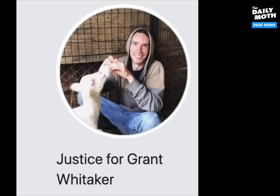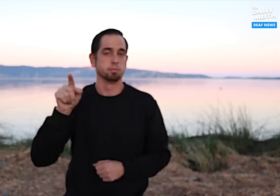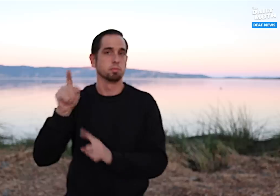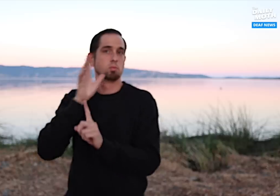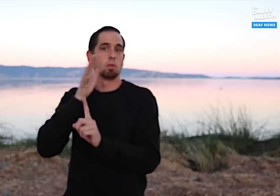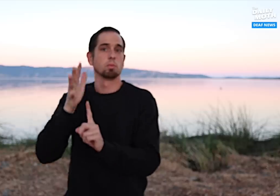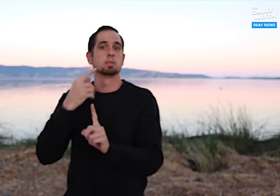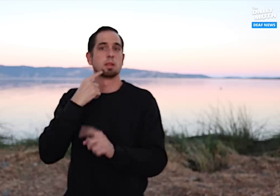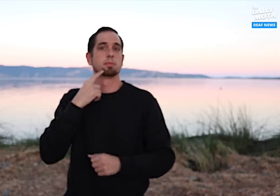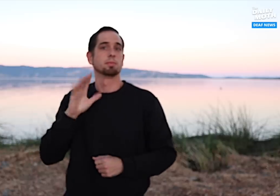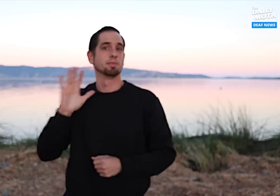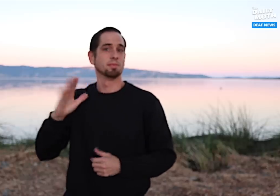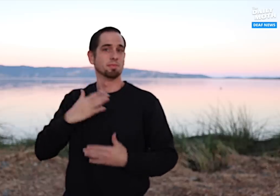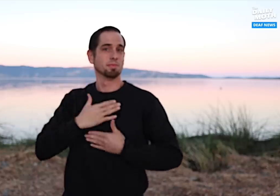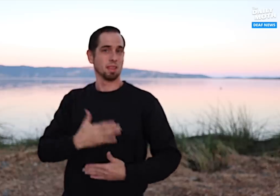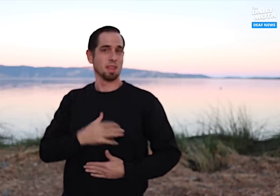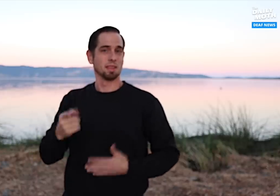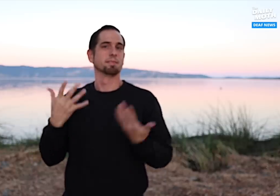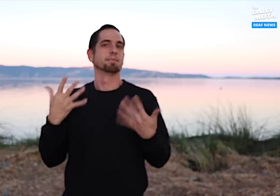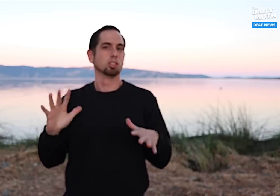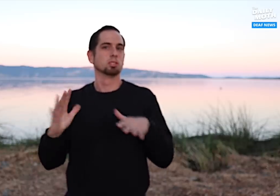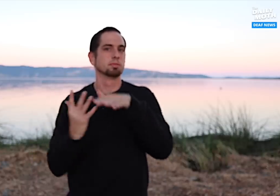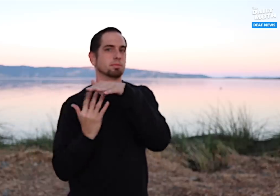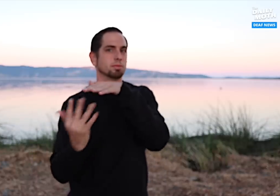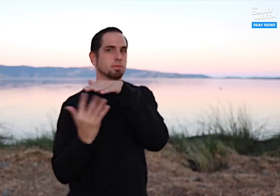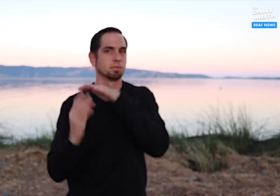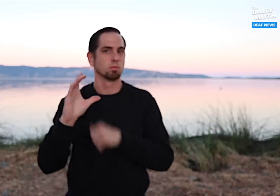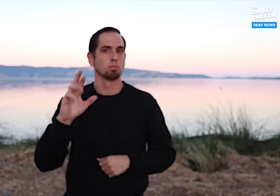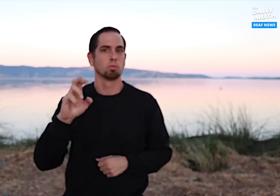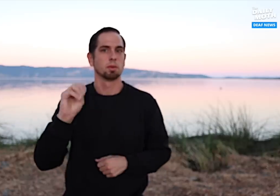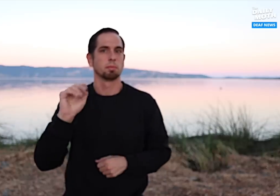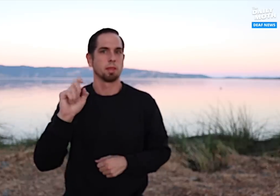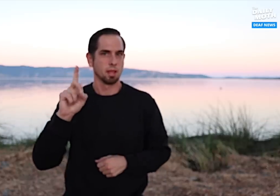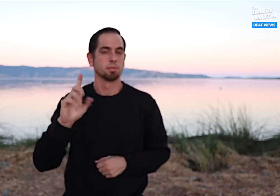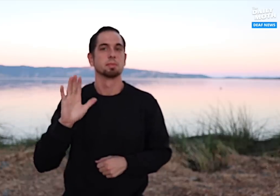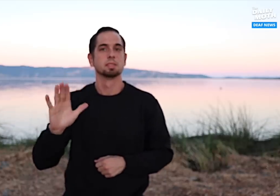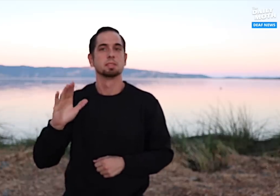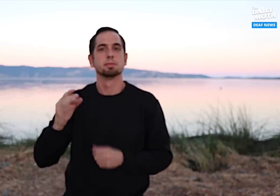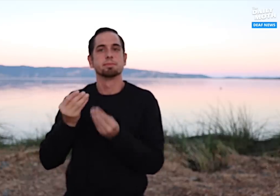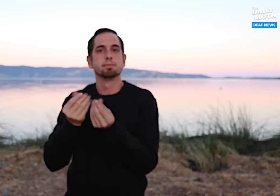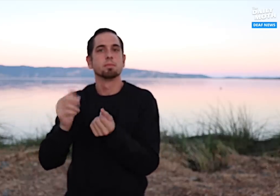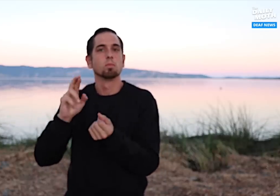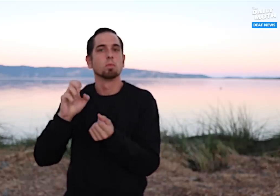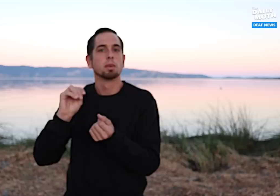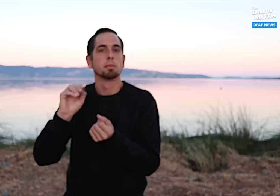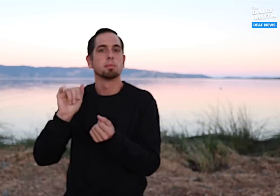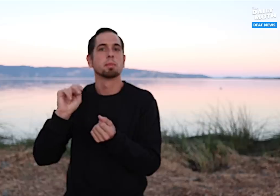that his body was cremated and that his remains